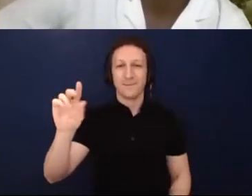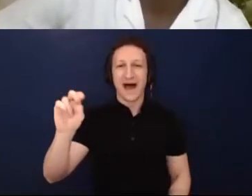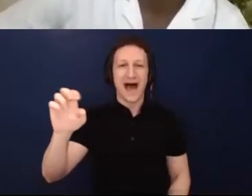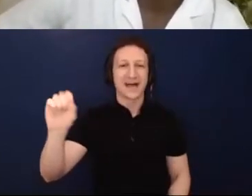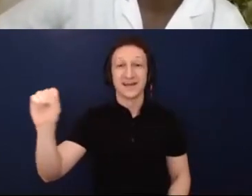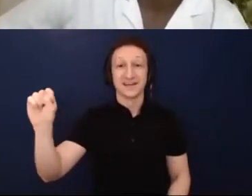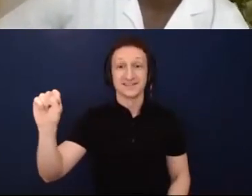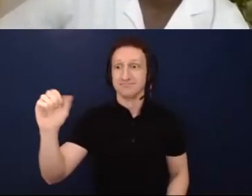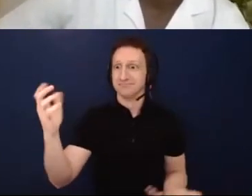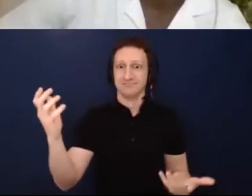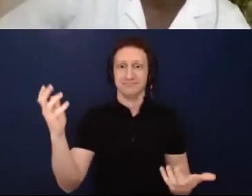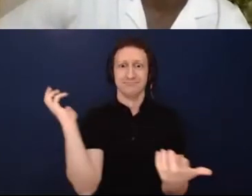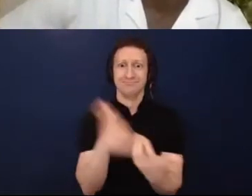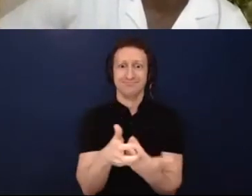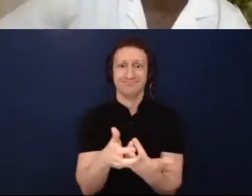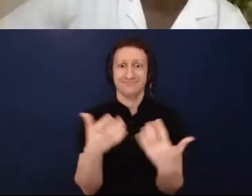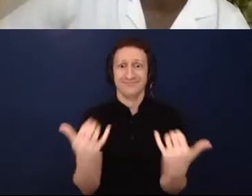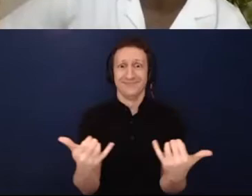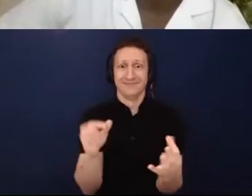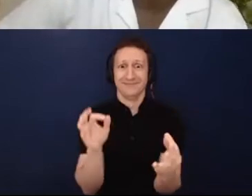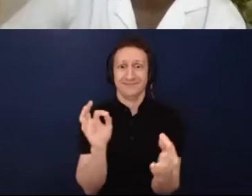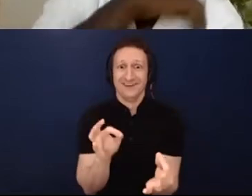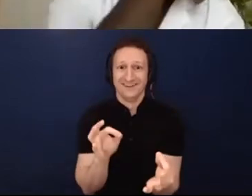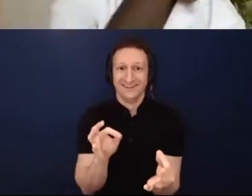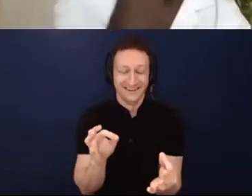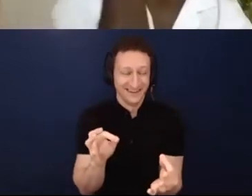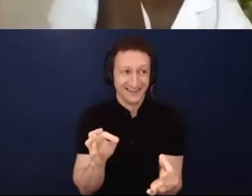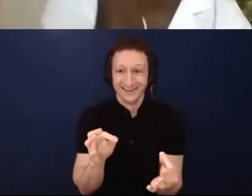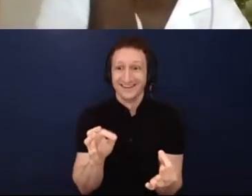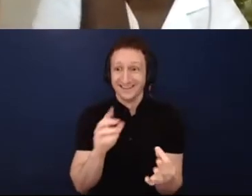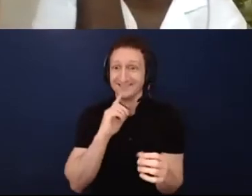this current moment, it is that. It is embracing the madness. I think